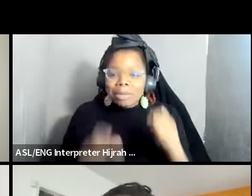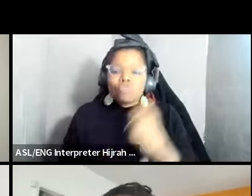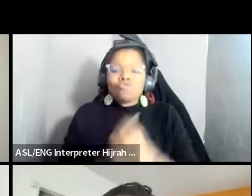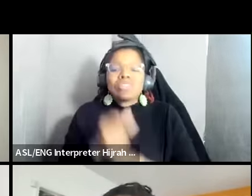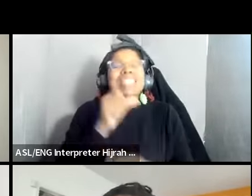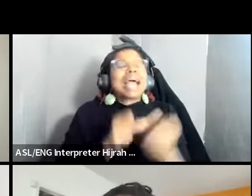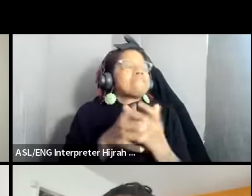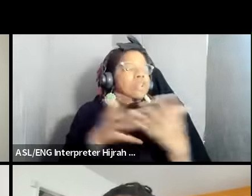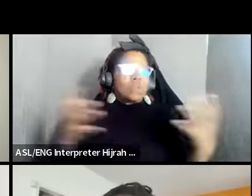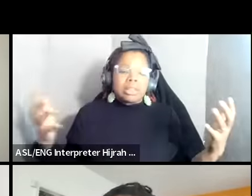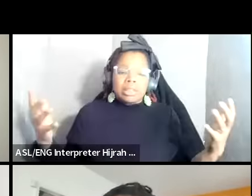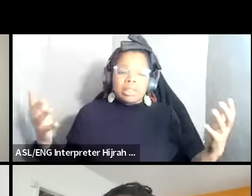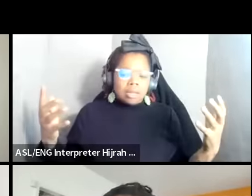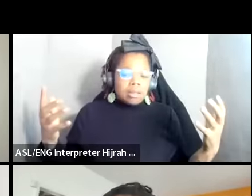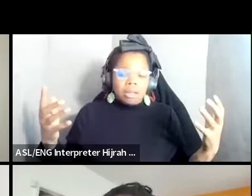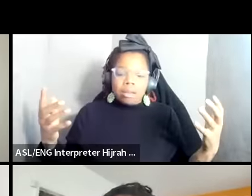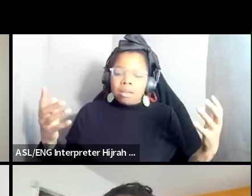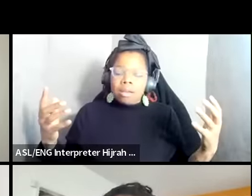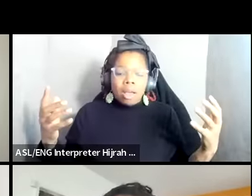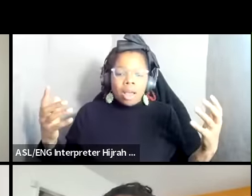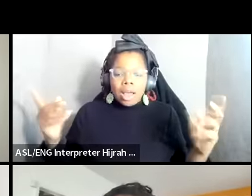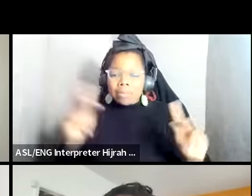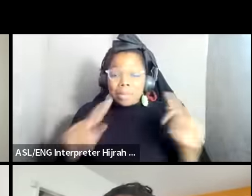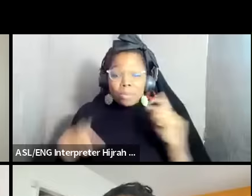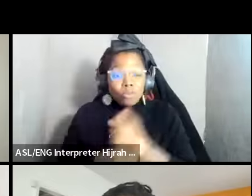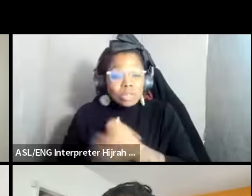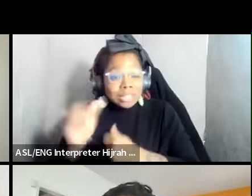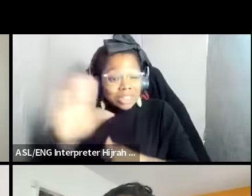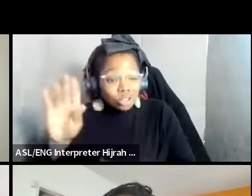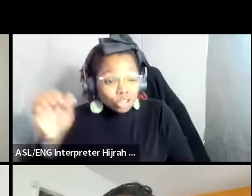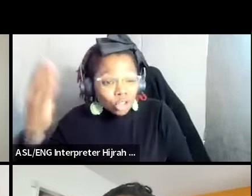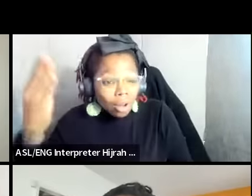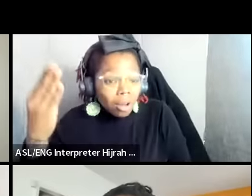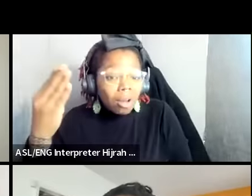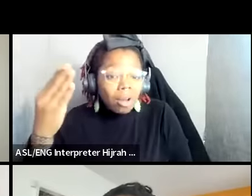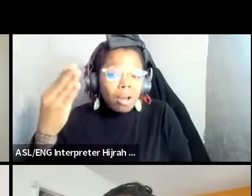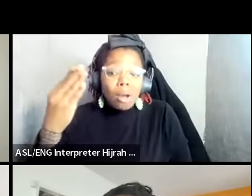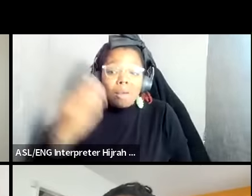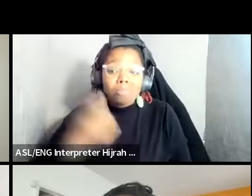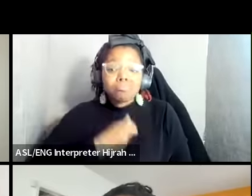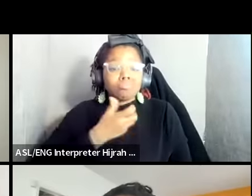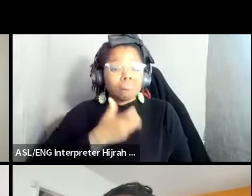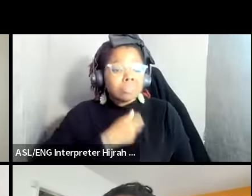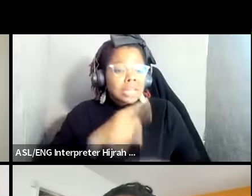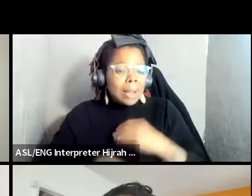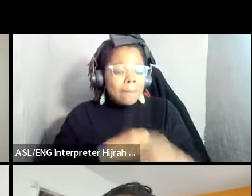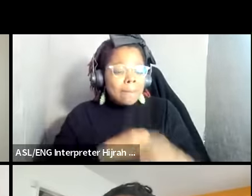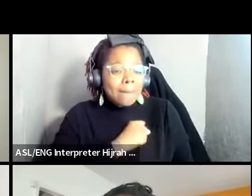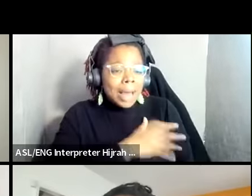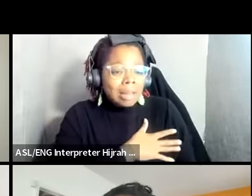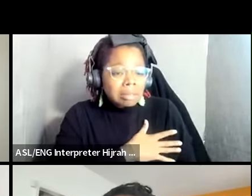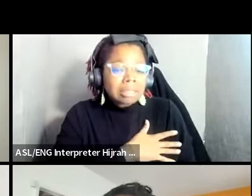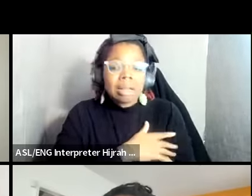people are you know risking their jobs right by speaking up around Palestine people have are have